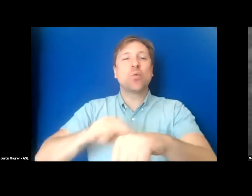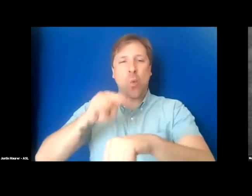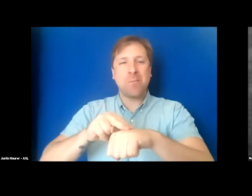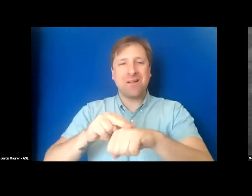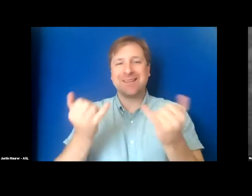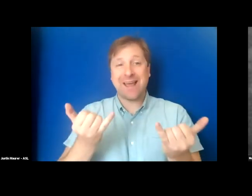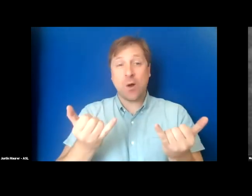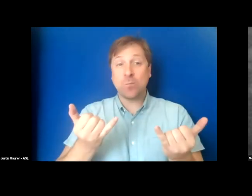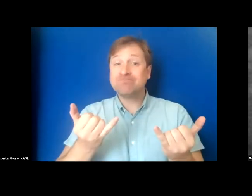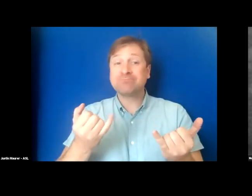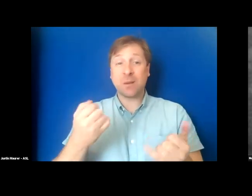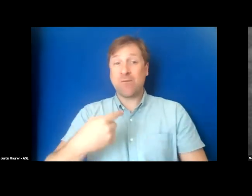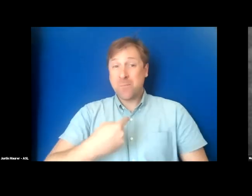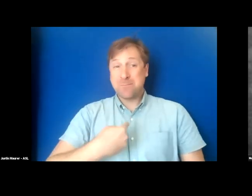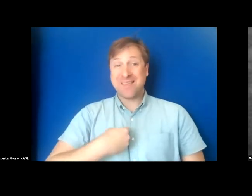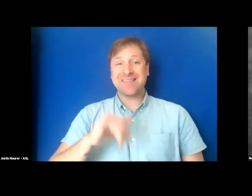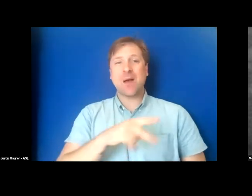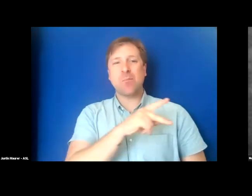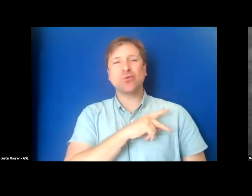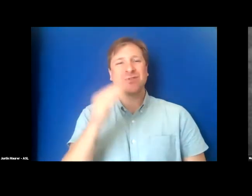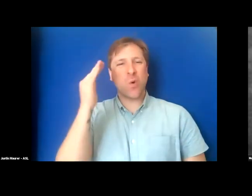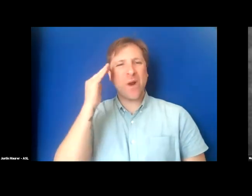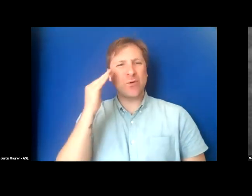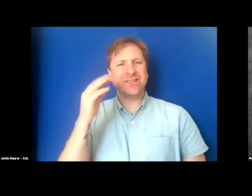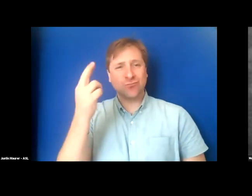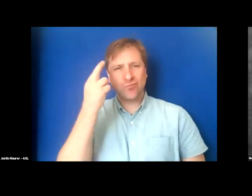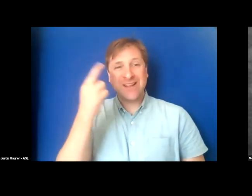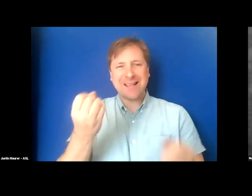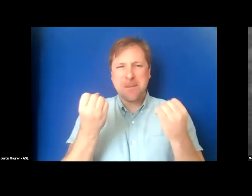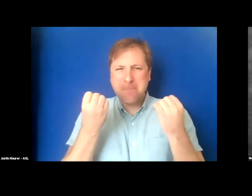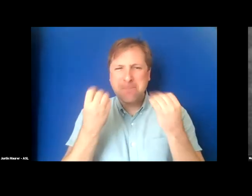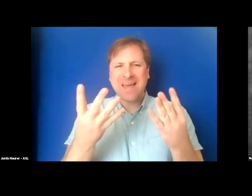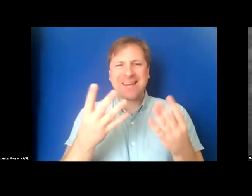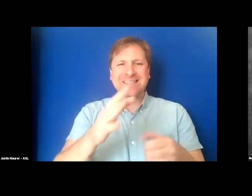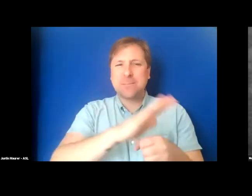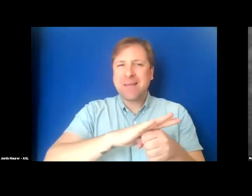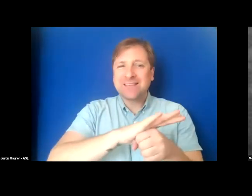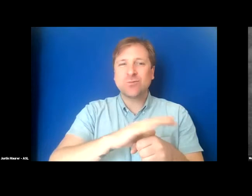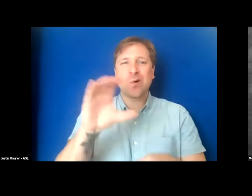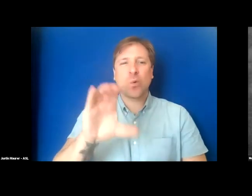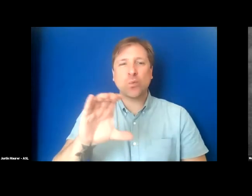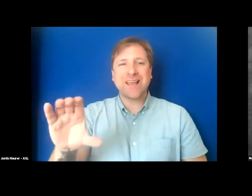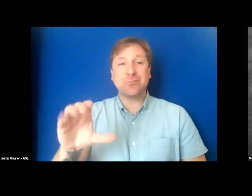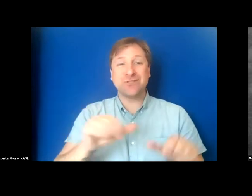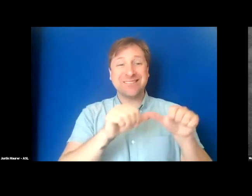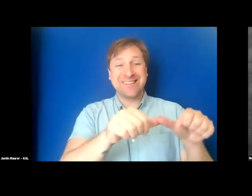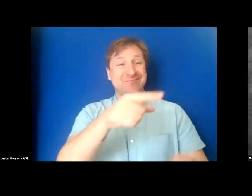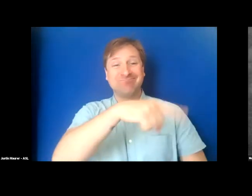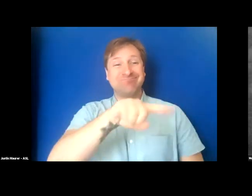But for me, that awareness comes with the realization that there are many spaces where captioning still isn't common practice.